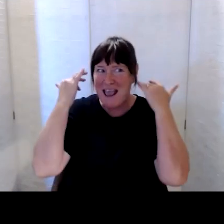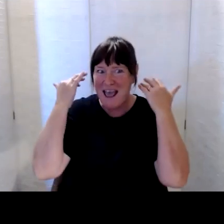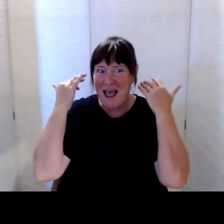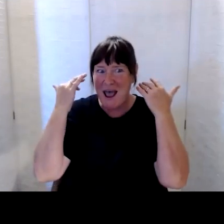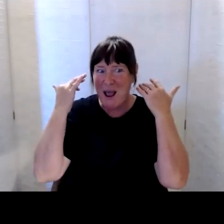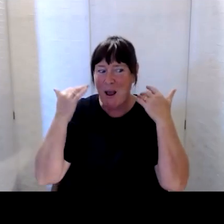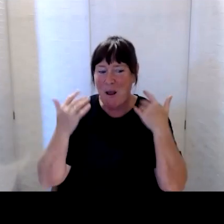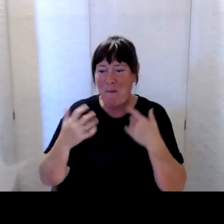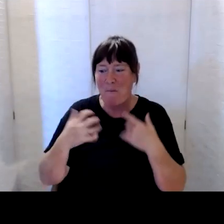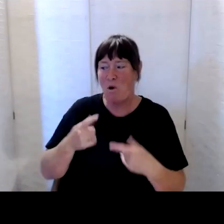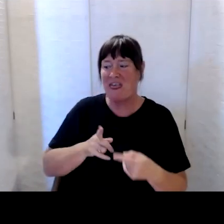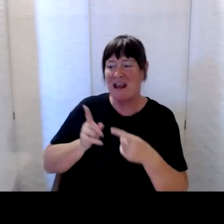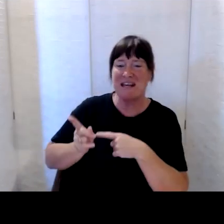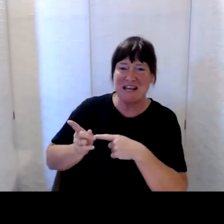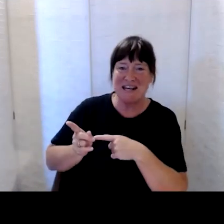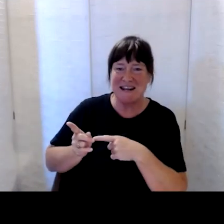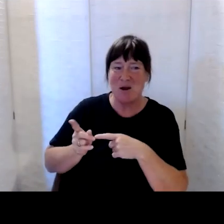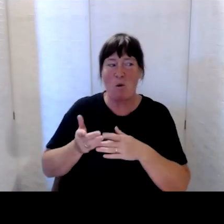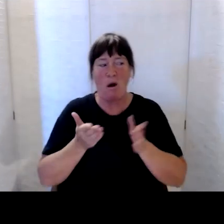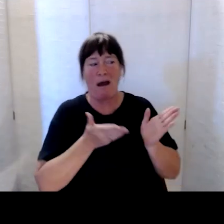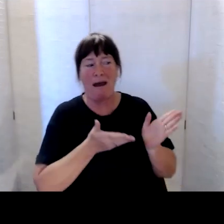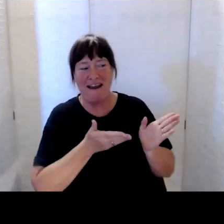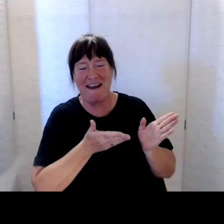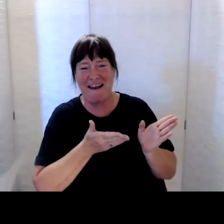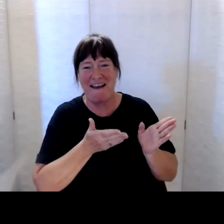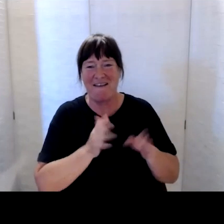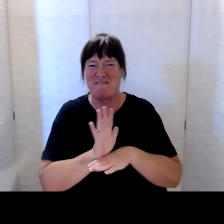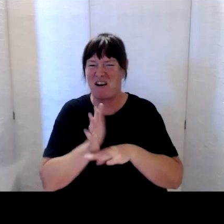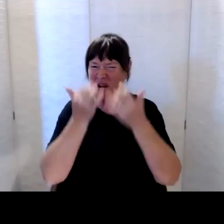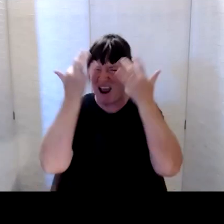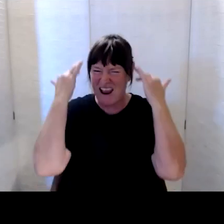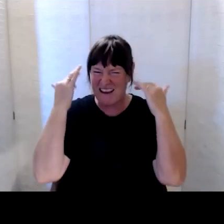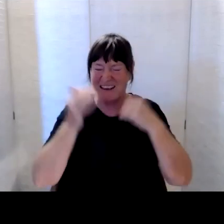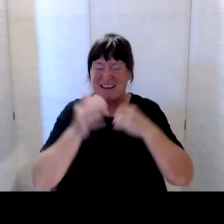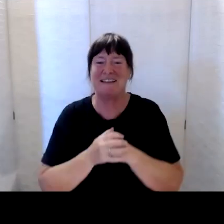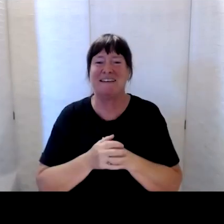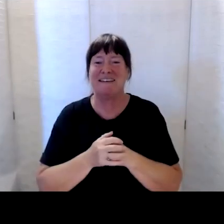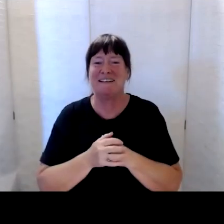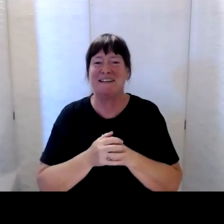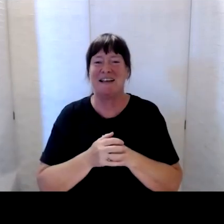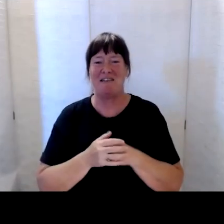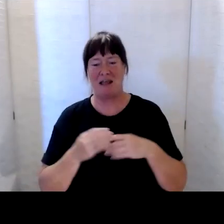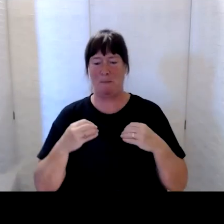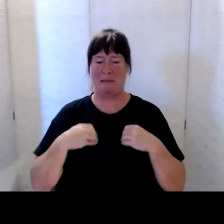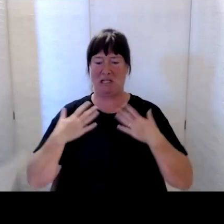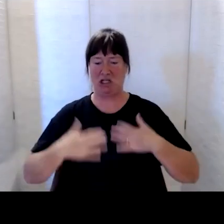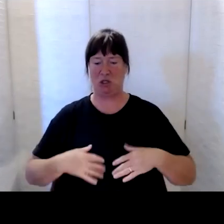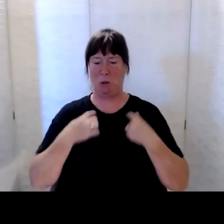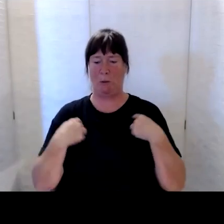on my left or Amanda on my right. I’m wearing a business shirt, a checked business shirt,